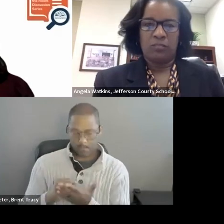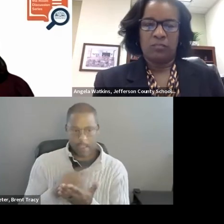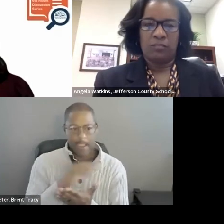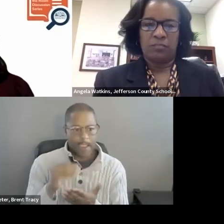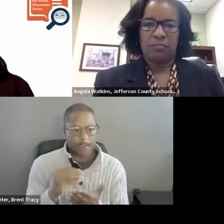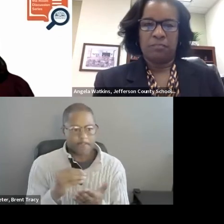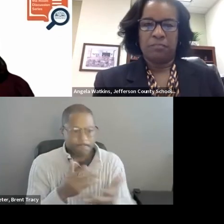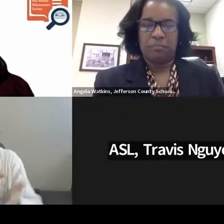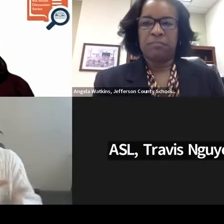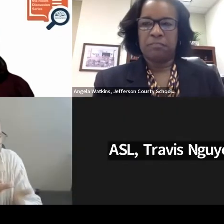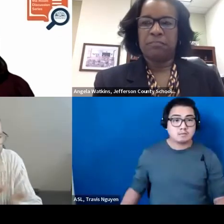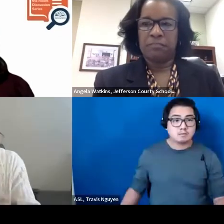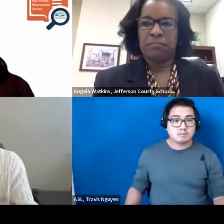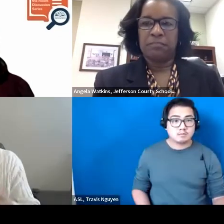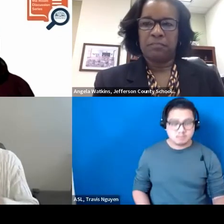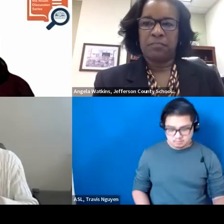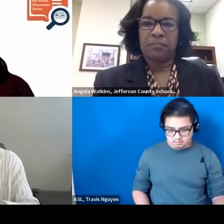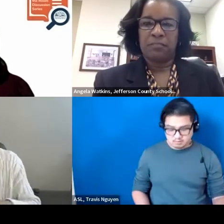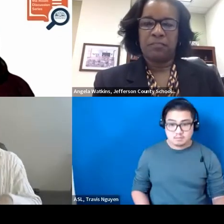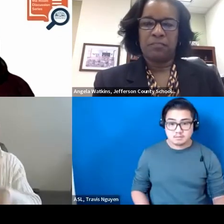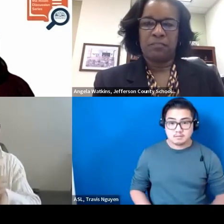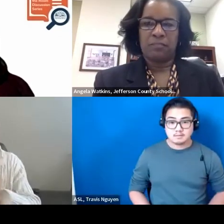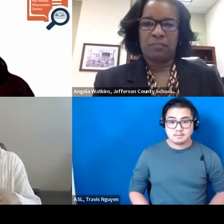SARAH SAYKO, Ed. D: Great. Thank you,